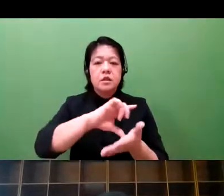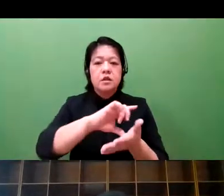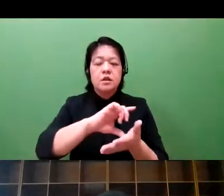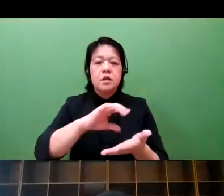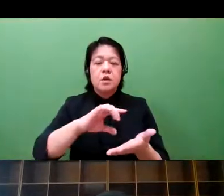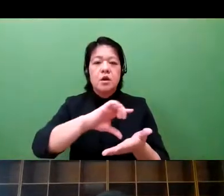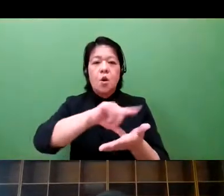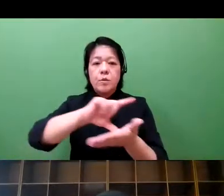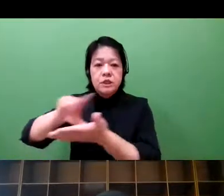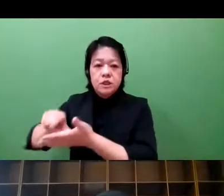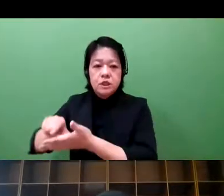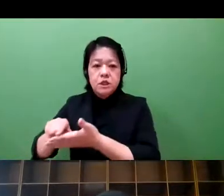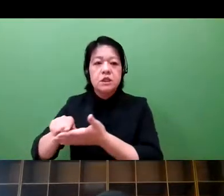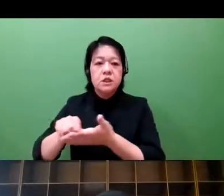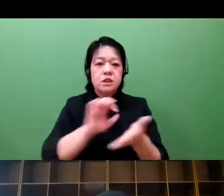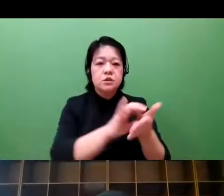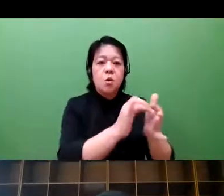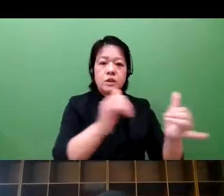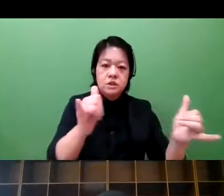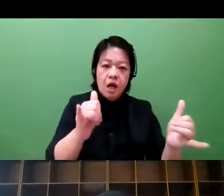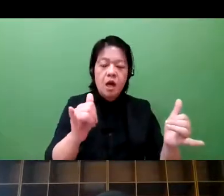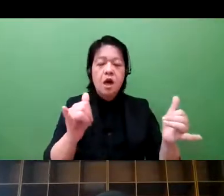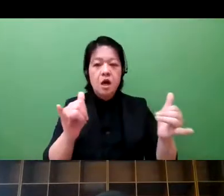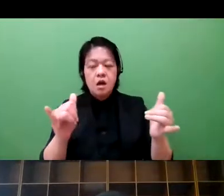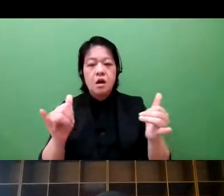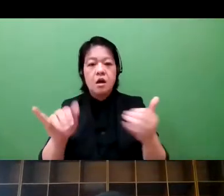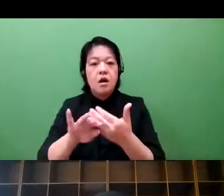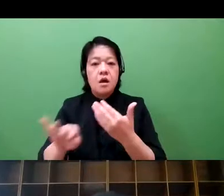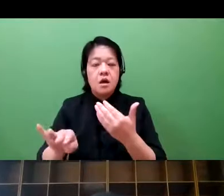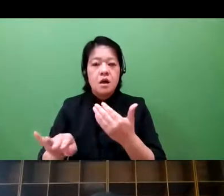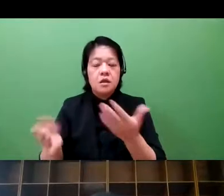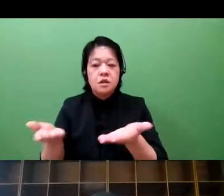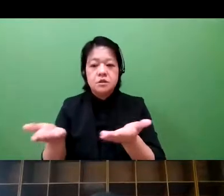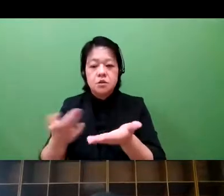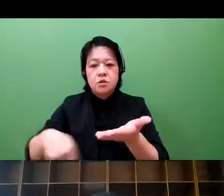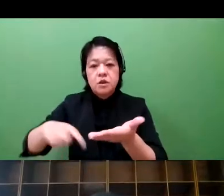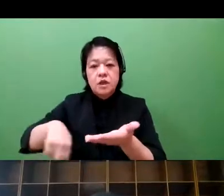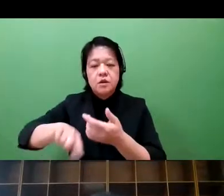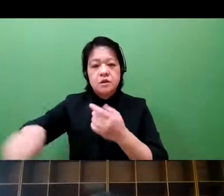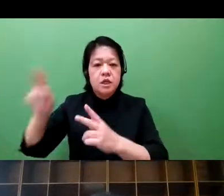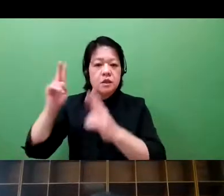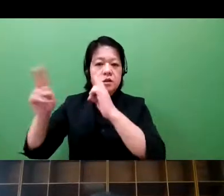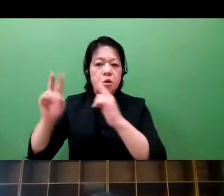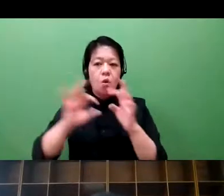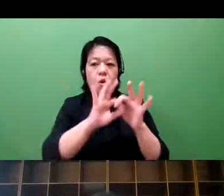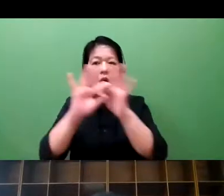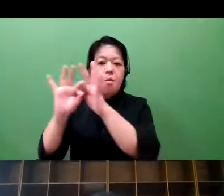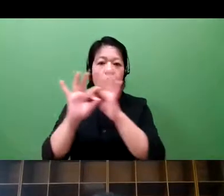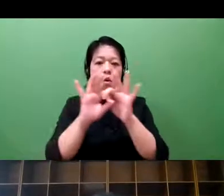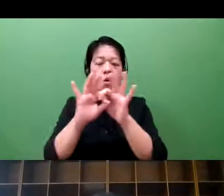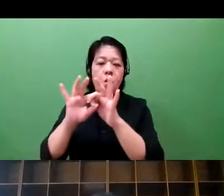But as I mentioned, when we move to bedside community, there will be a lot of collaboration